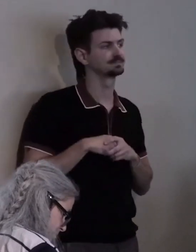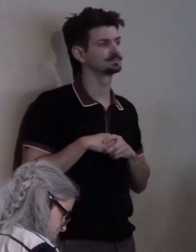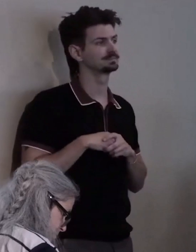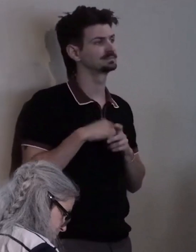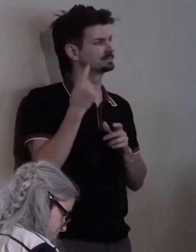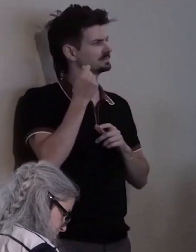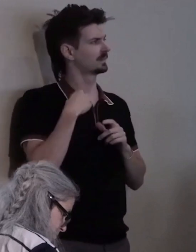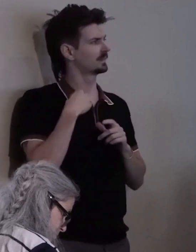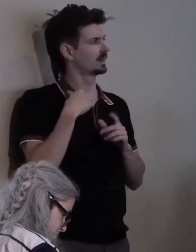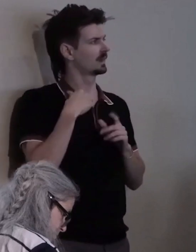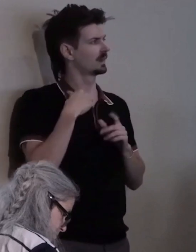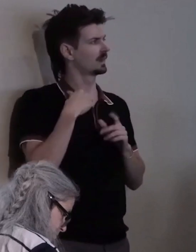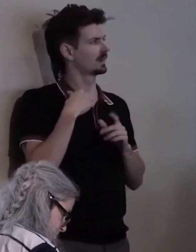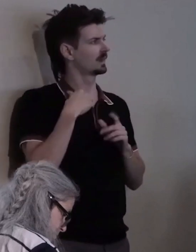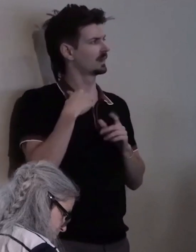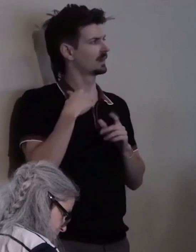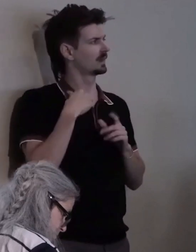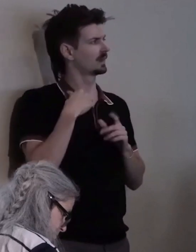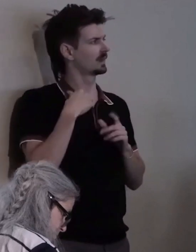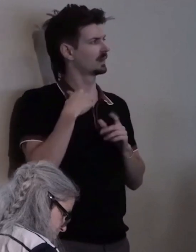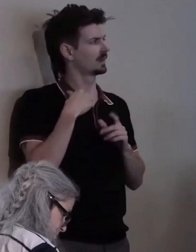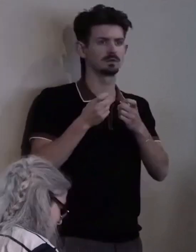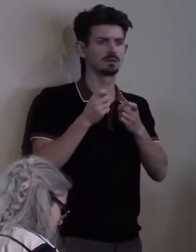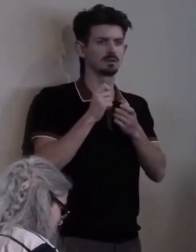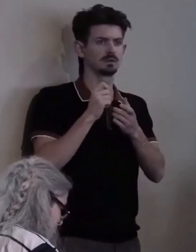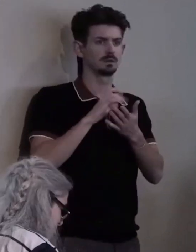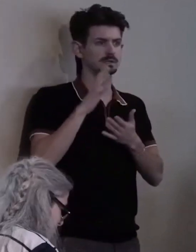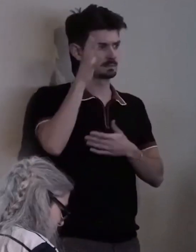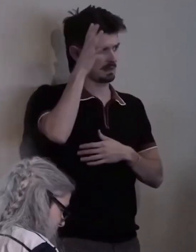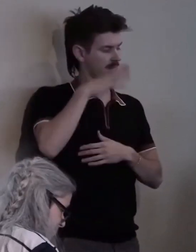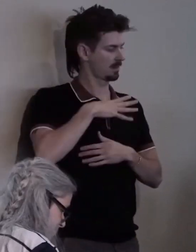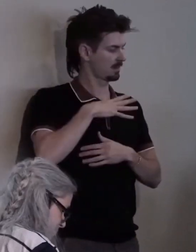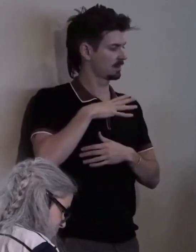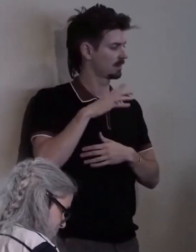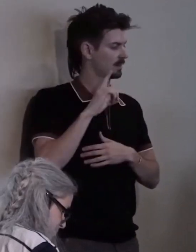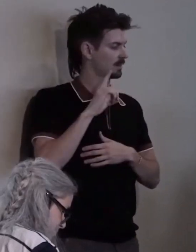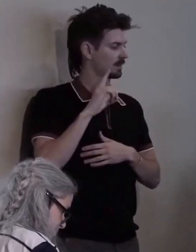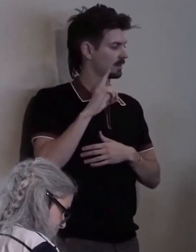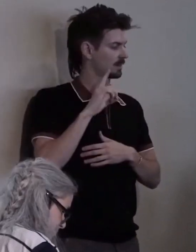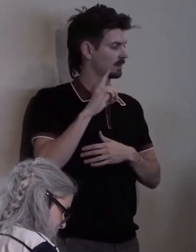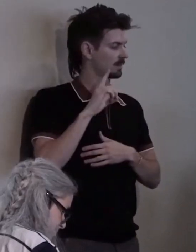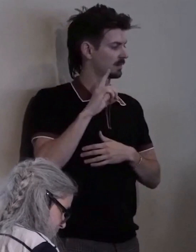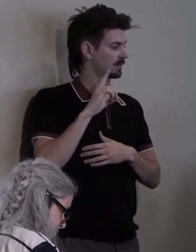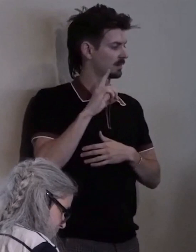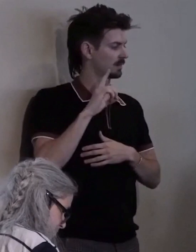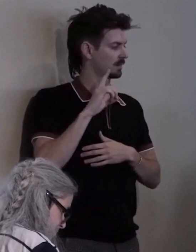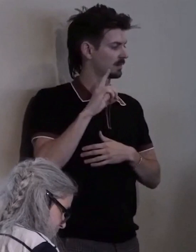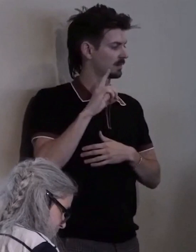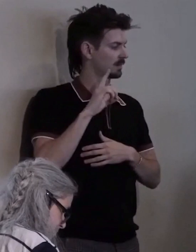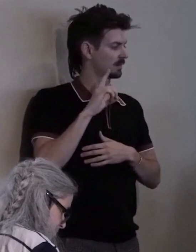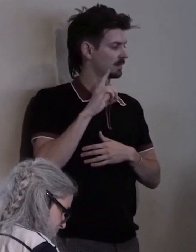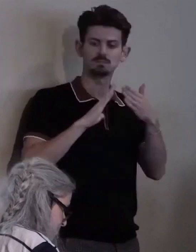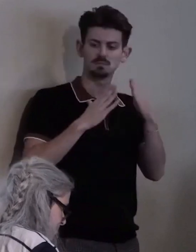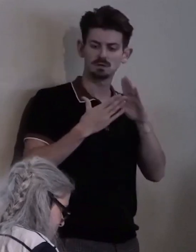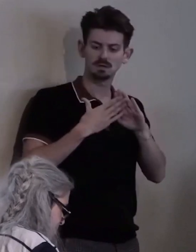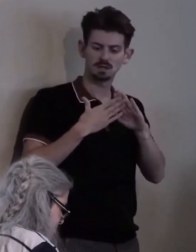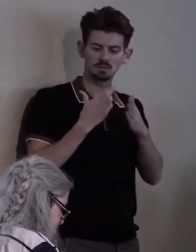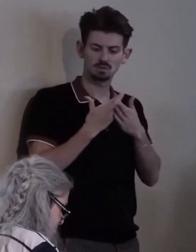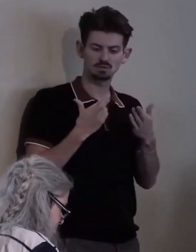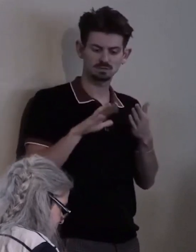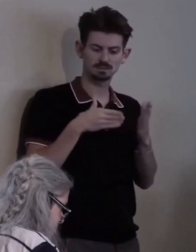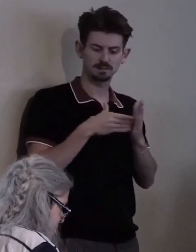of Rich Mal, Dan Lop, and the Community Resource Center and Steve Graham.